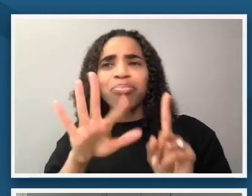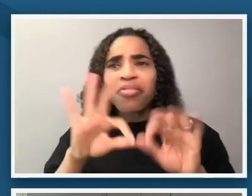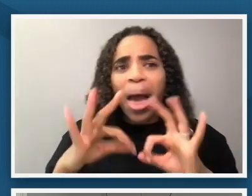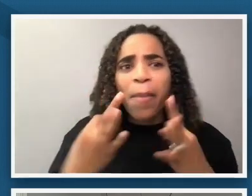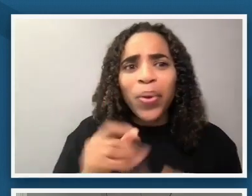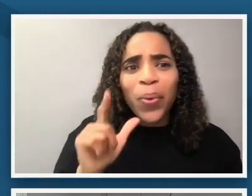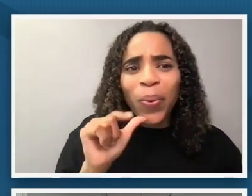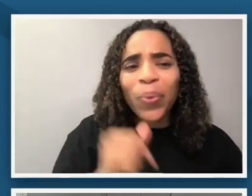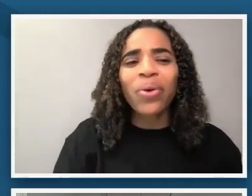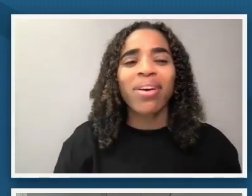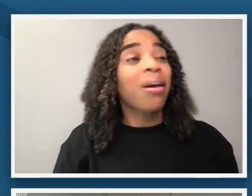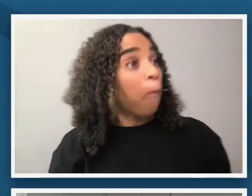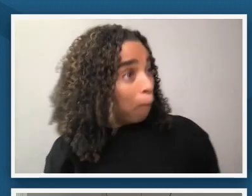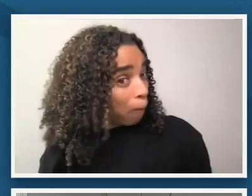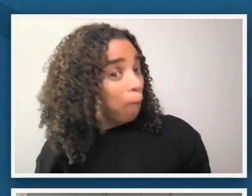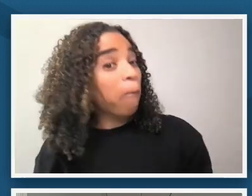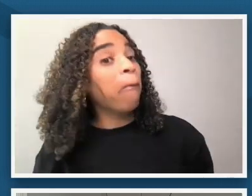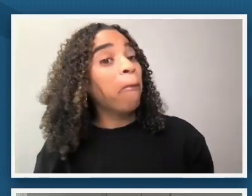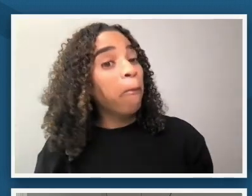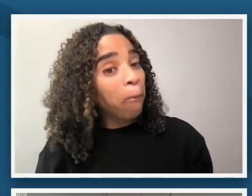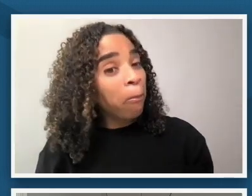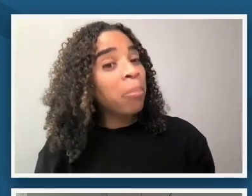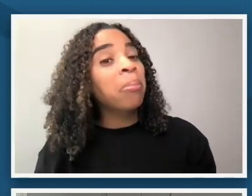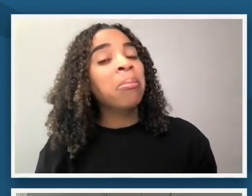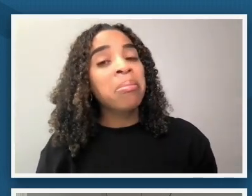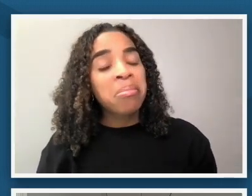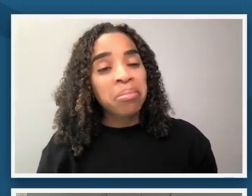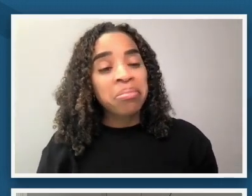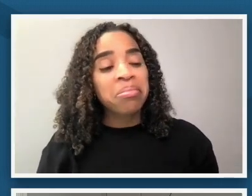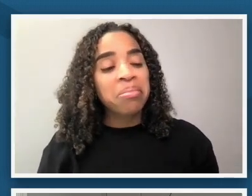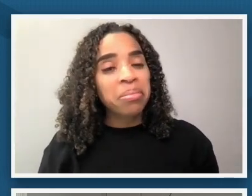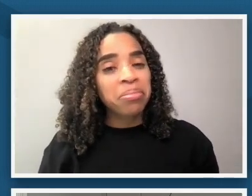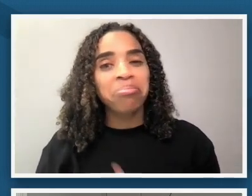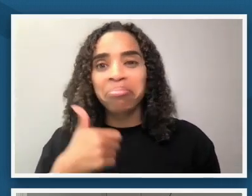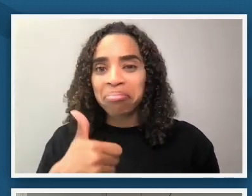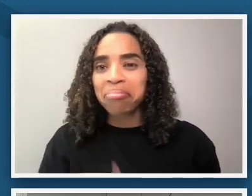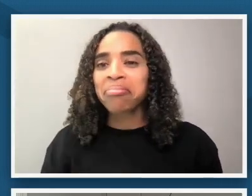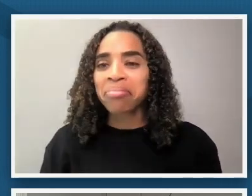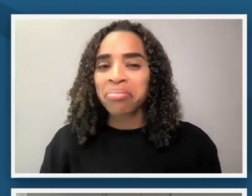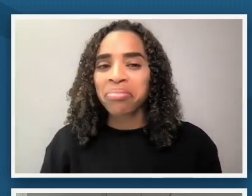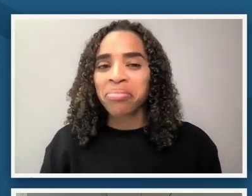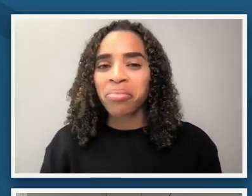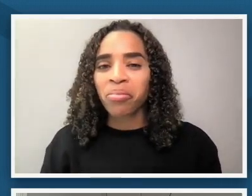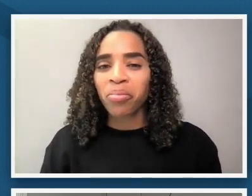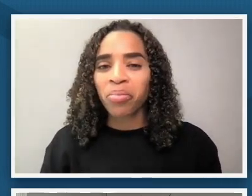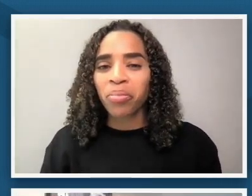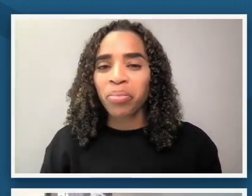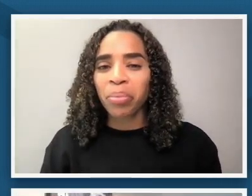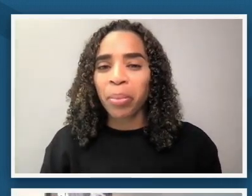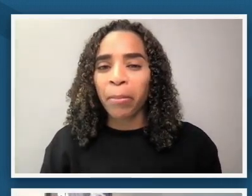um yeah the name of the woman that's nice